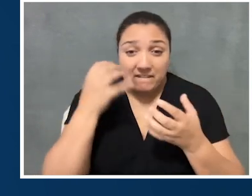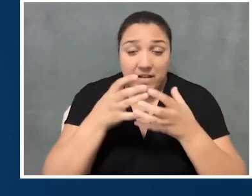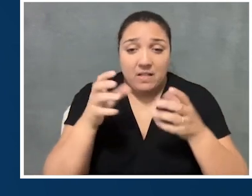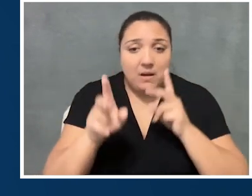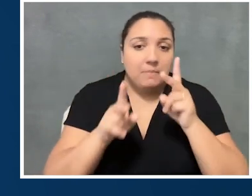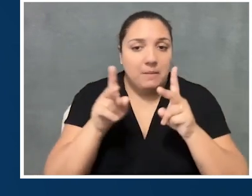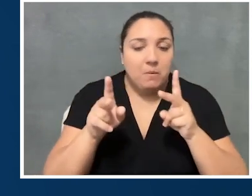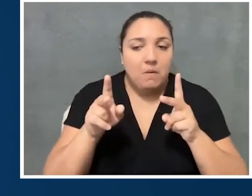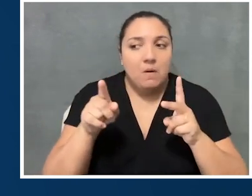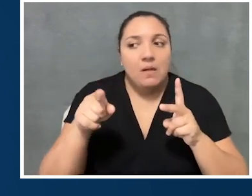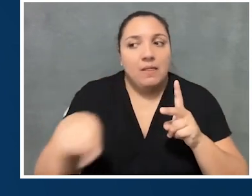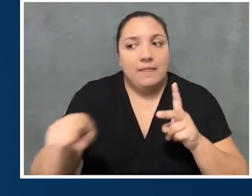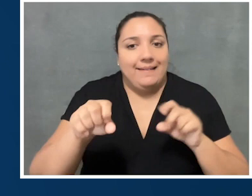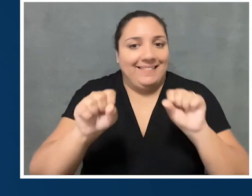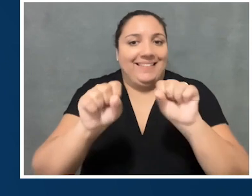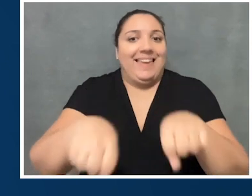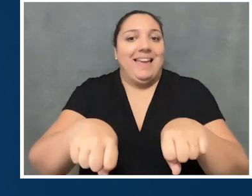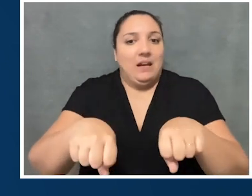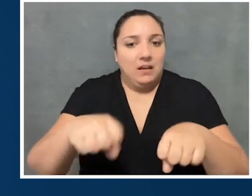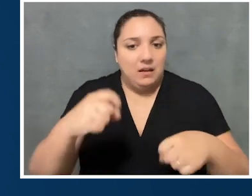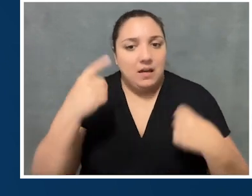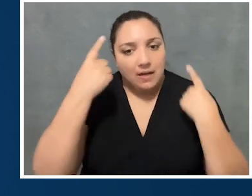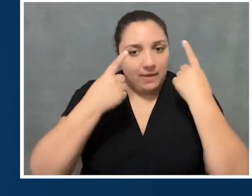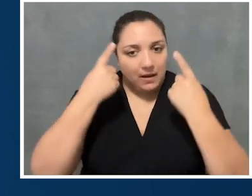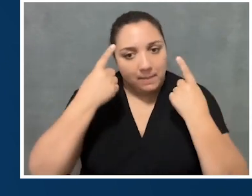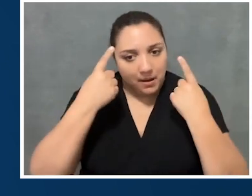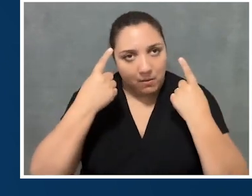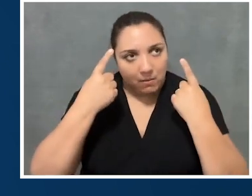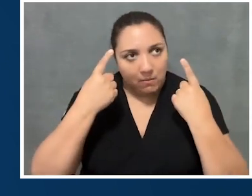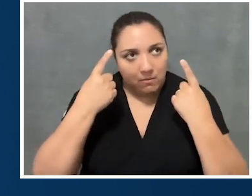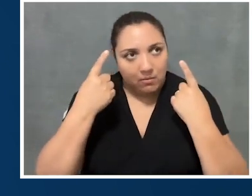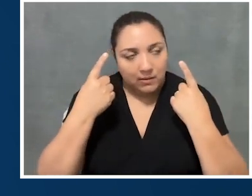in the place to think about what